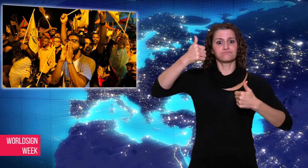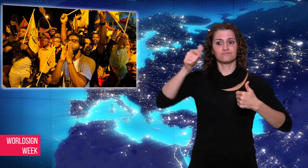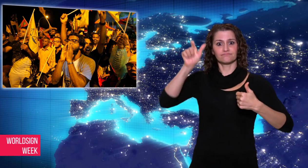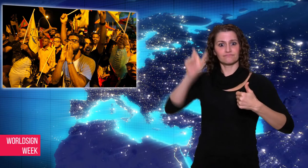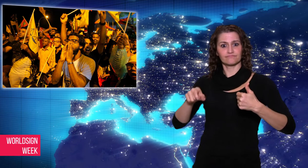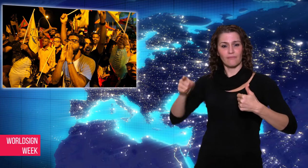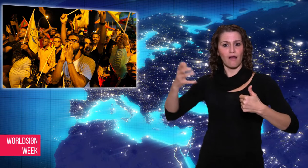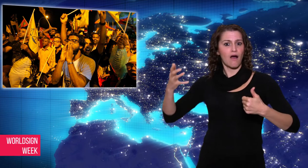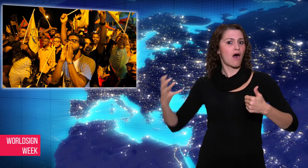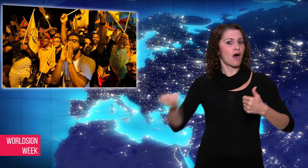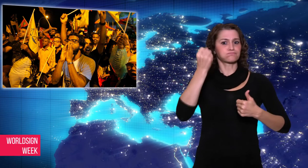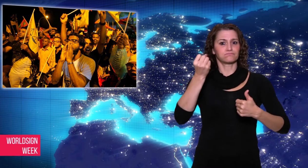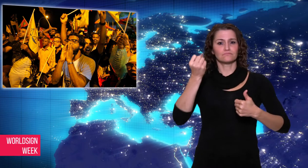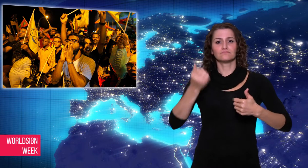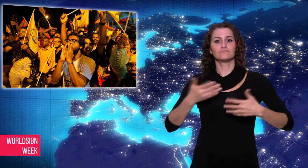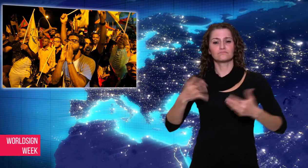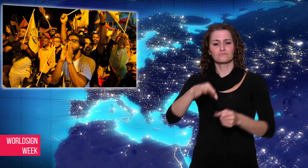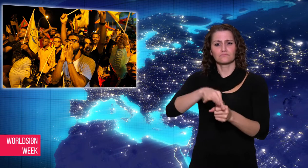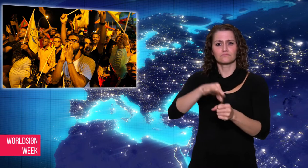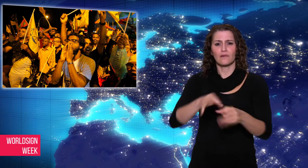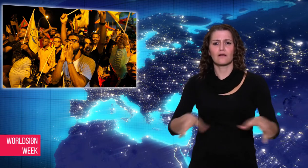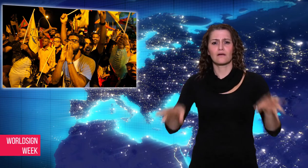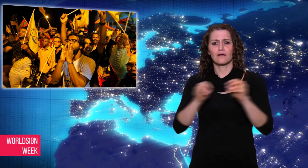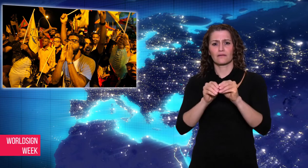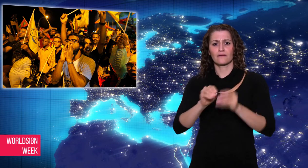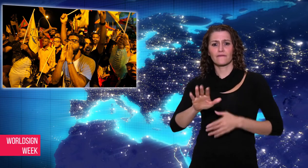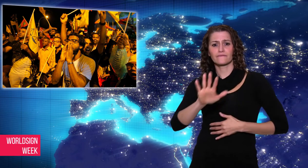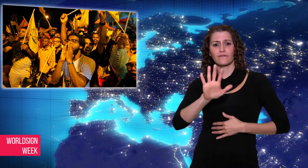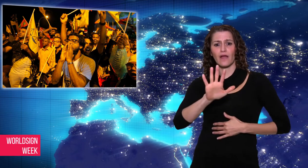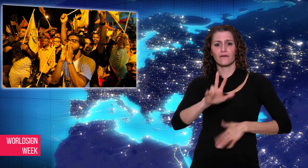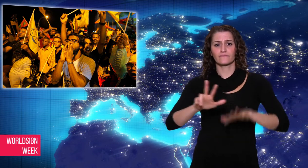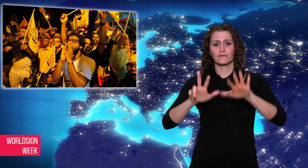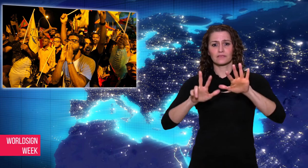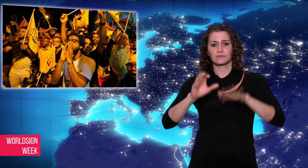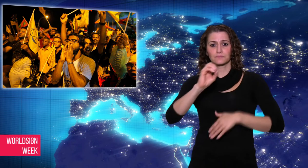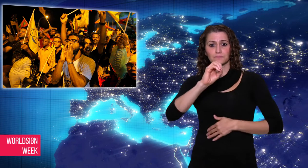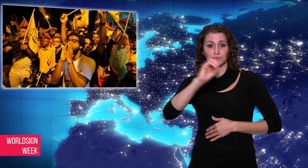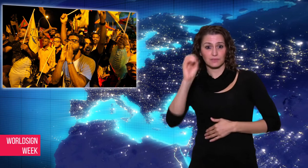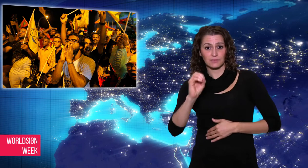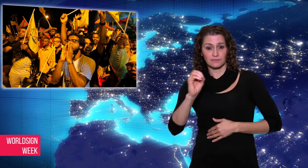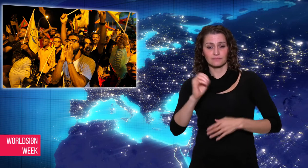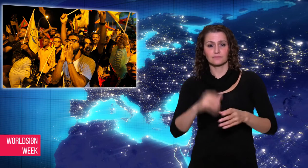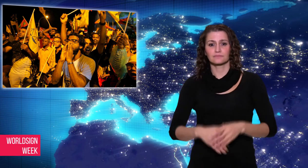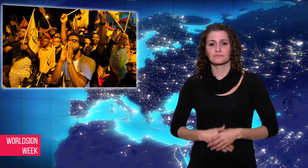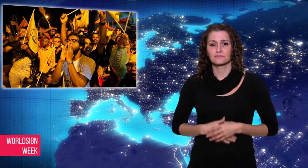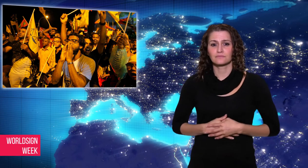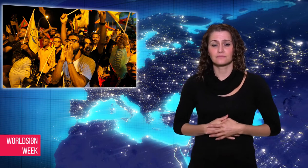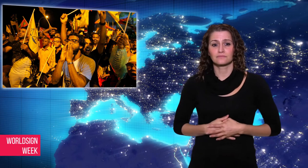the ballots cast. Voter turnout